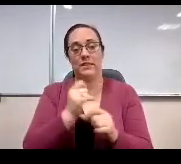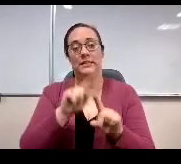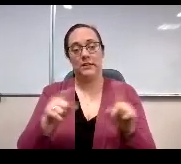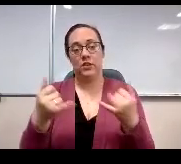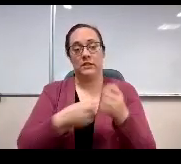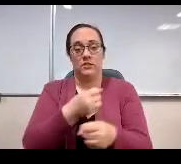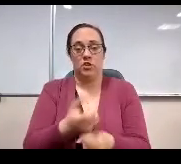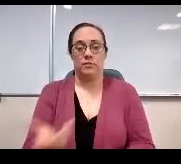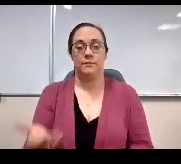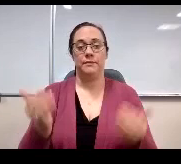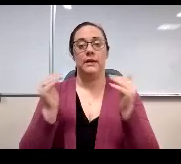Next slide, please.